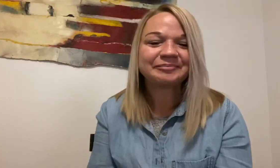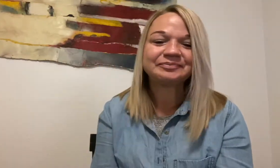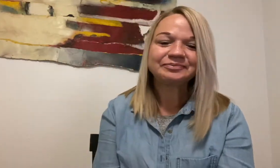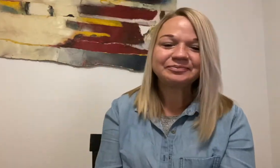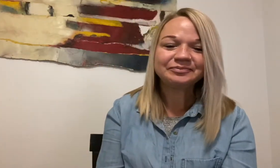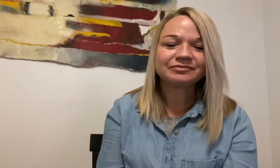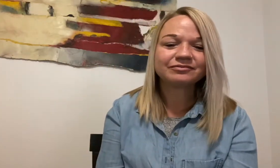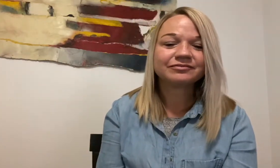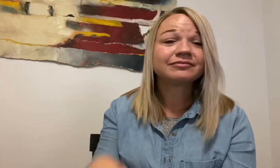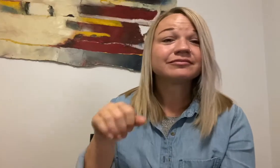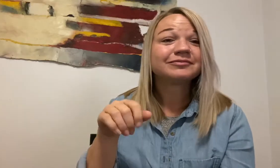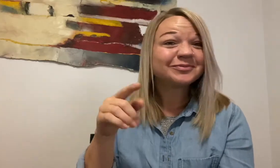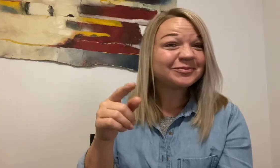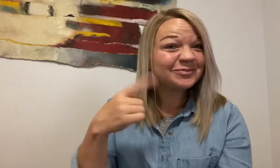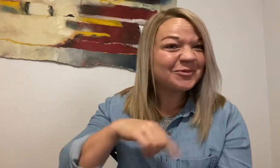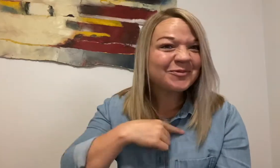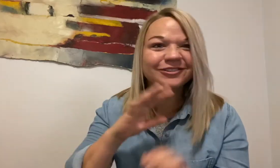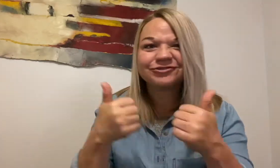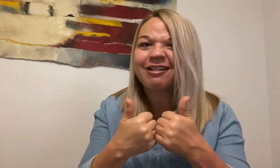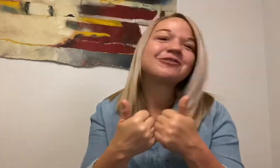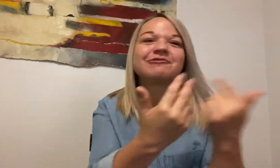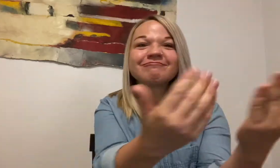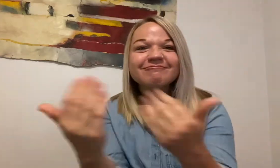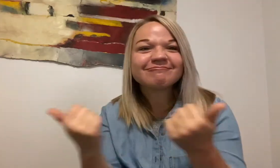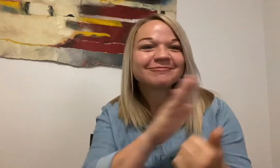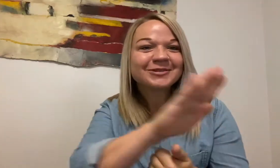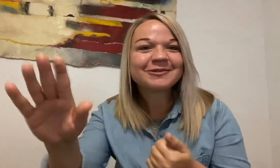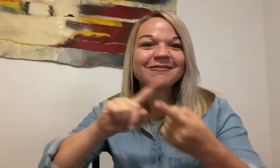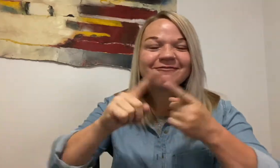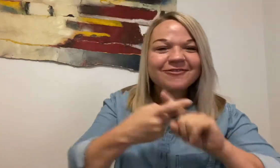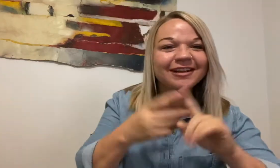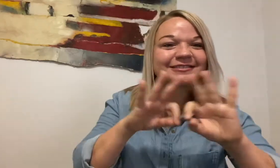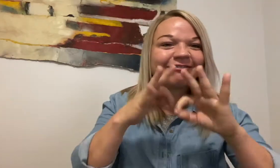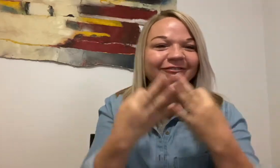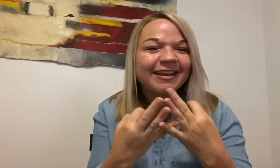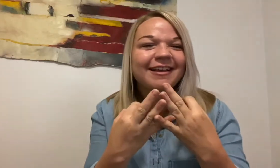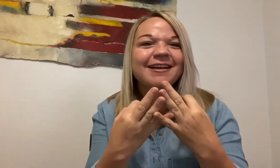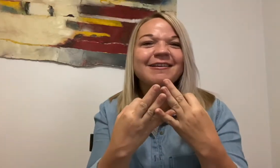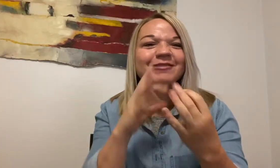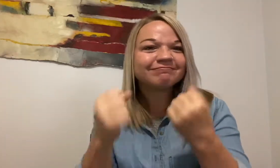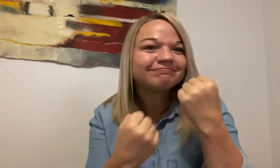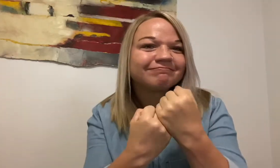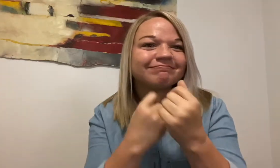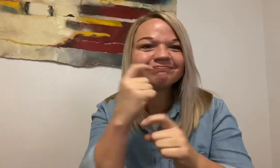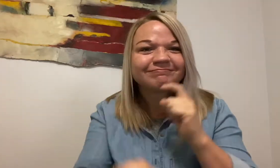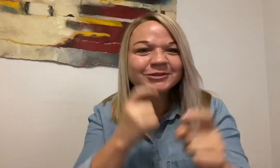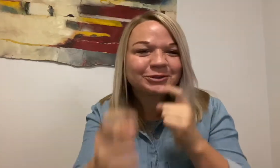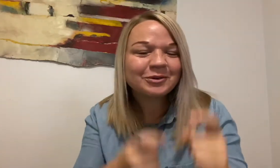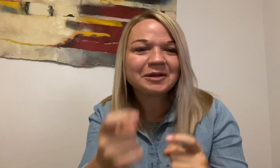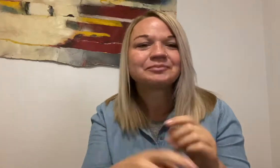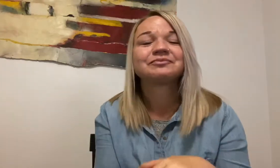Challenge your friends and family to participate, too!